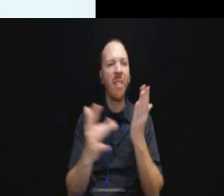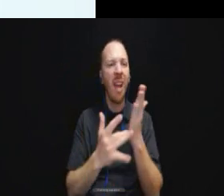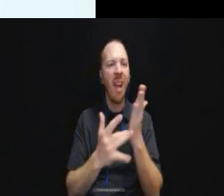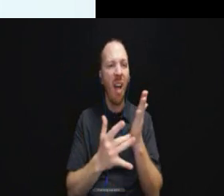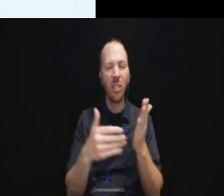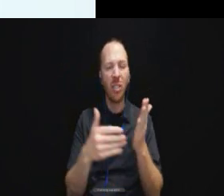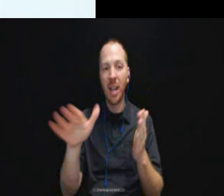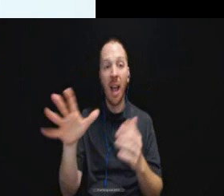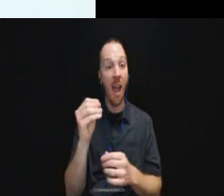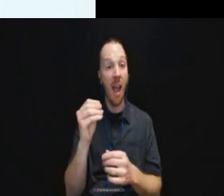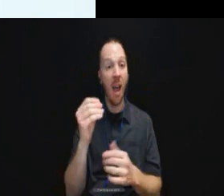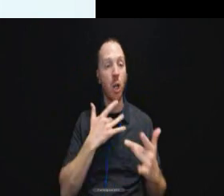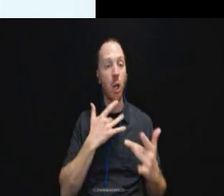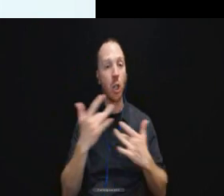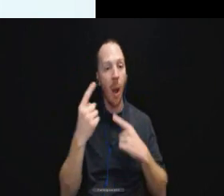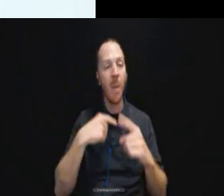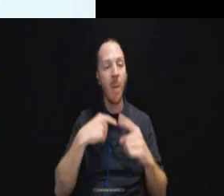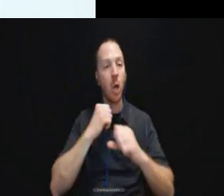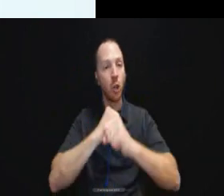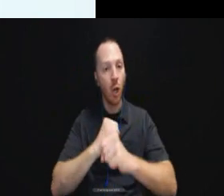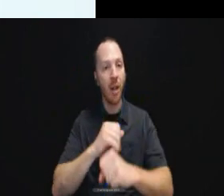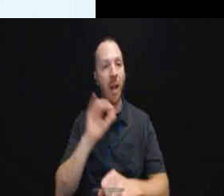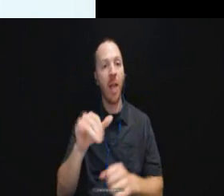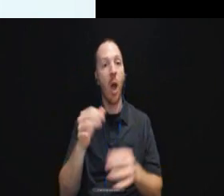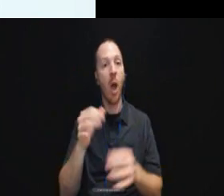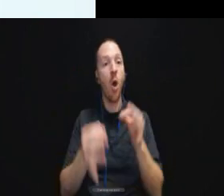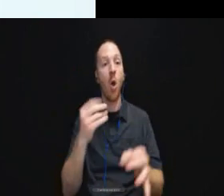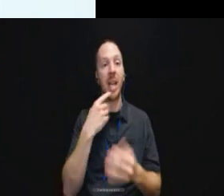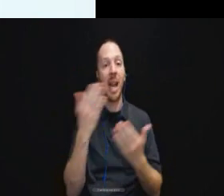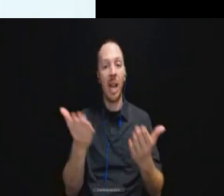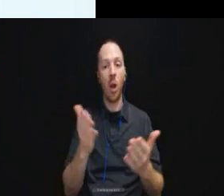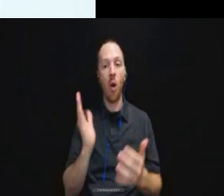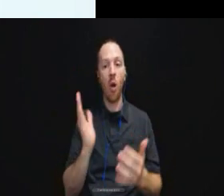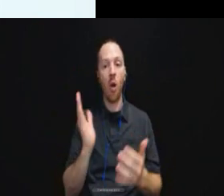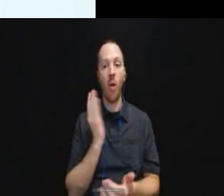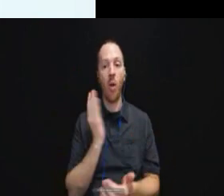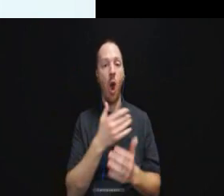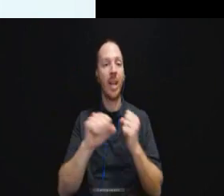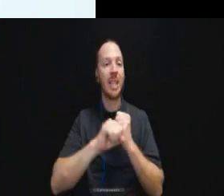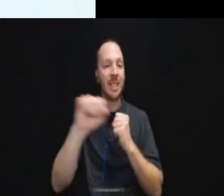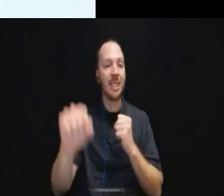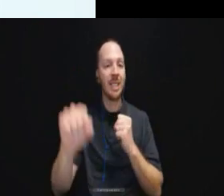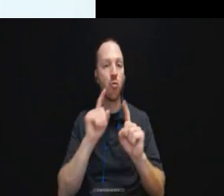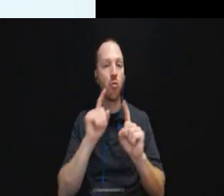about security that the court says here are an exaggerated response.